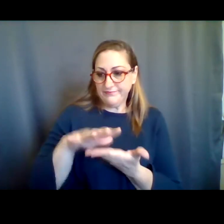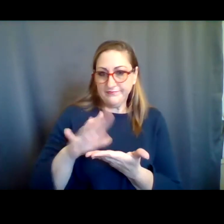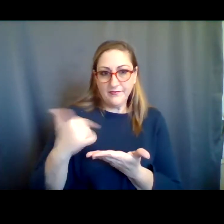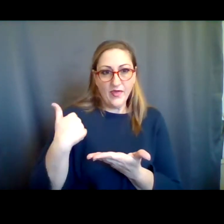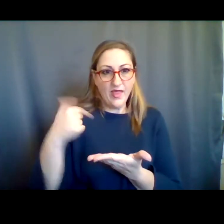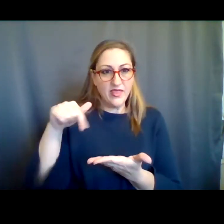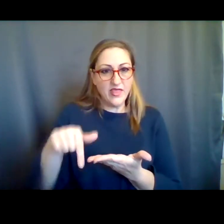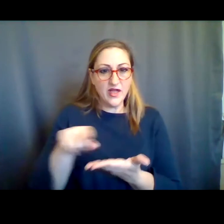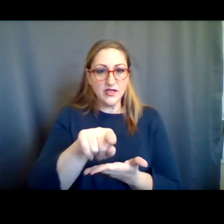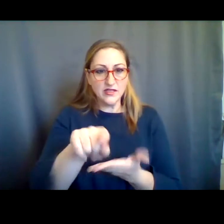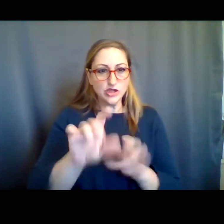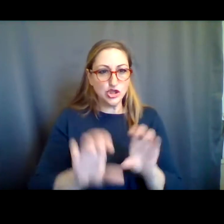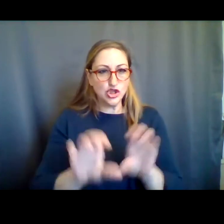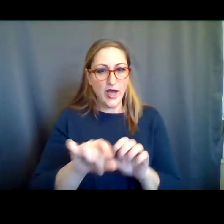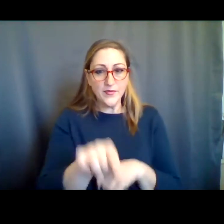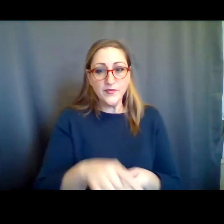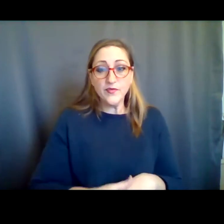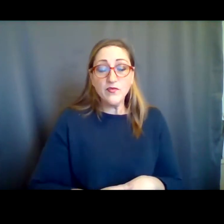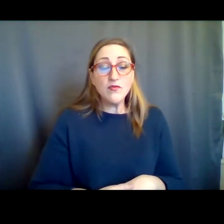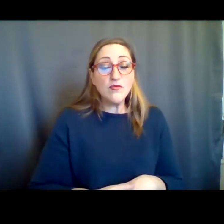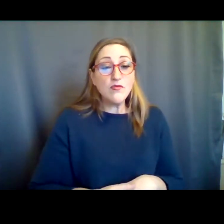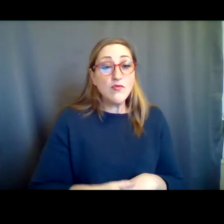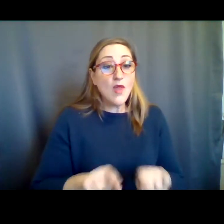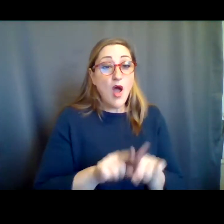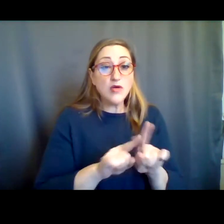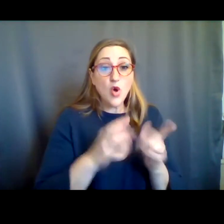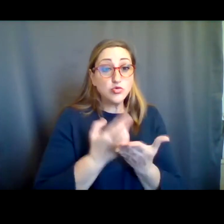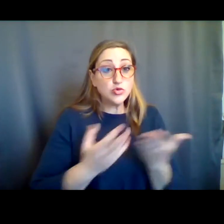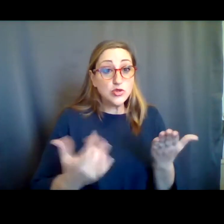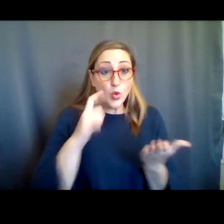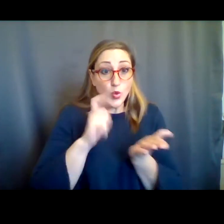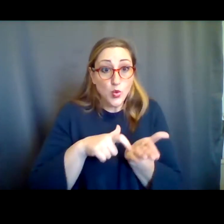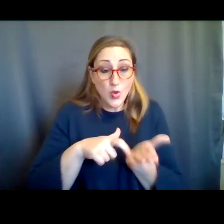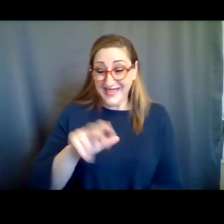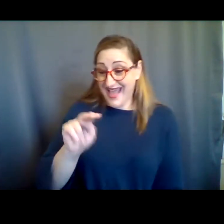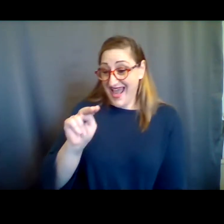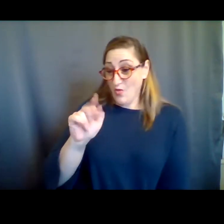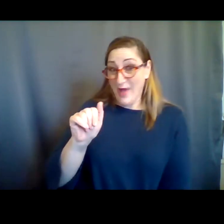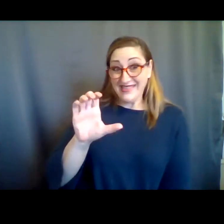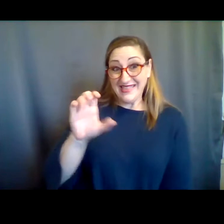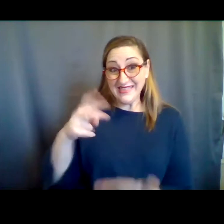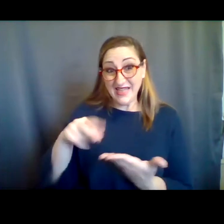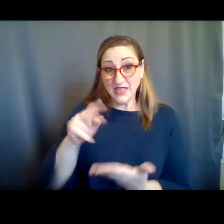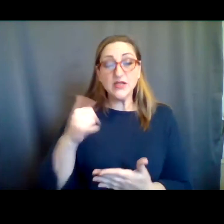. For additional resources, you can also check out Dance/NYC weekly Resource Roundup